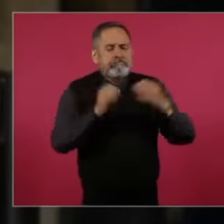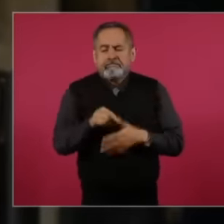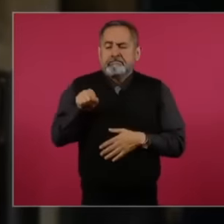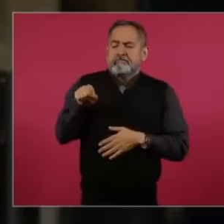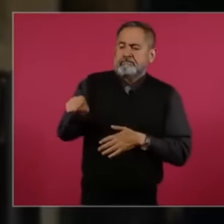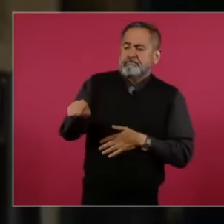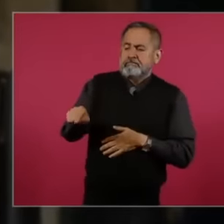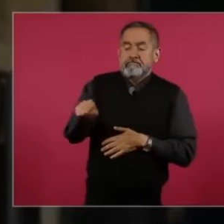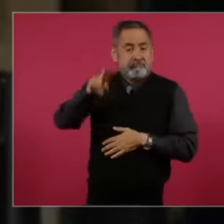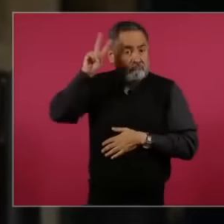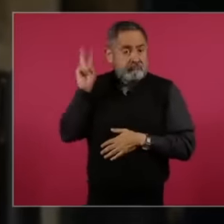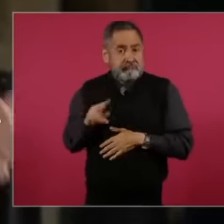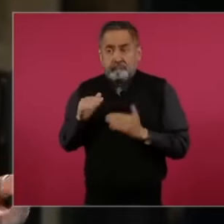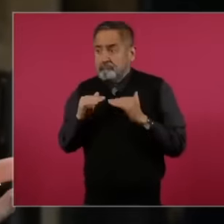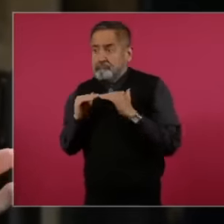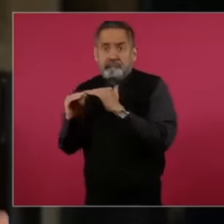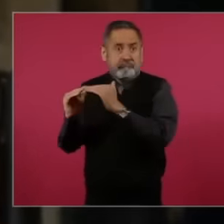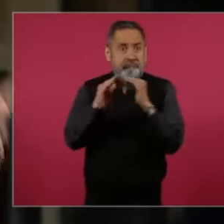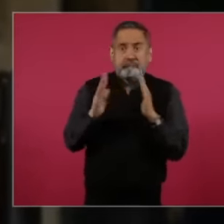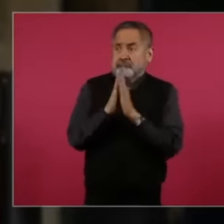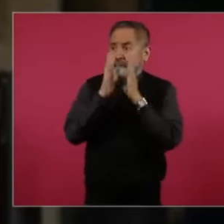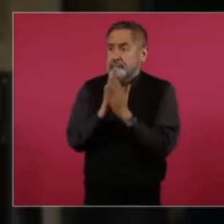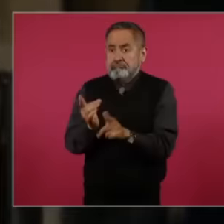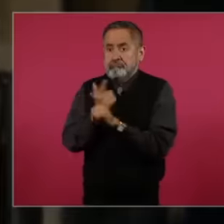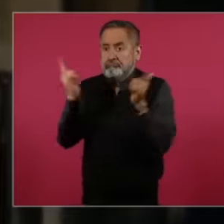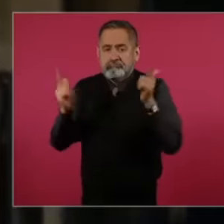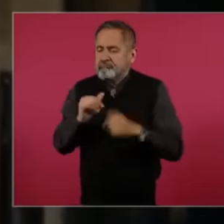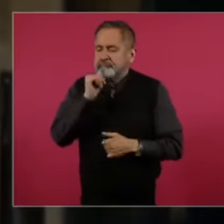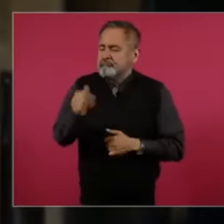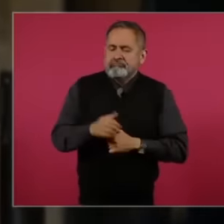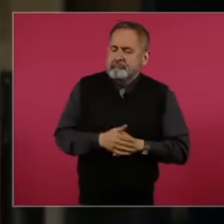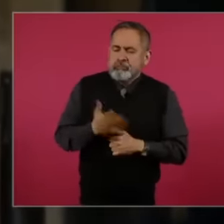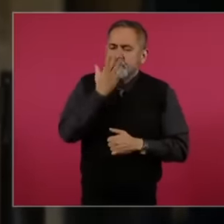democratic And that in addition guarantees were lacking both in the process during the same day and